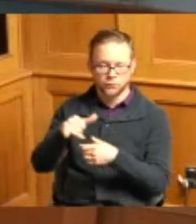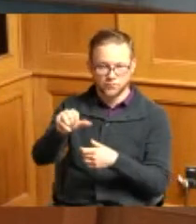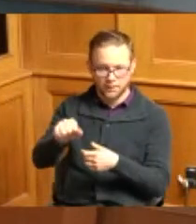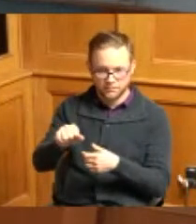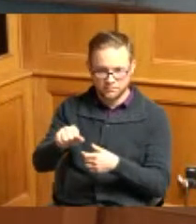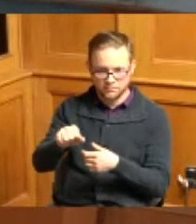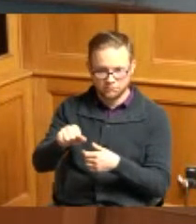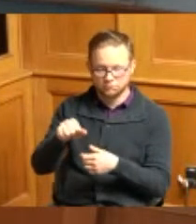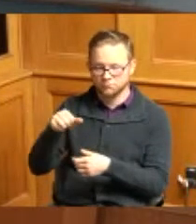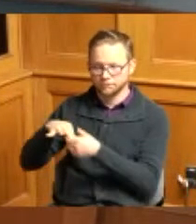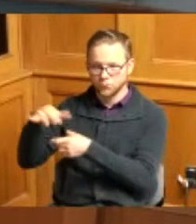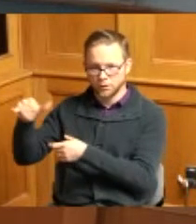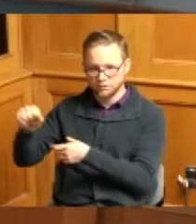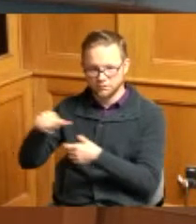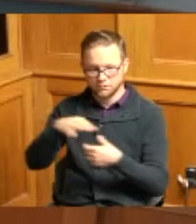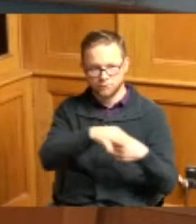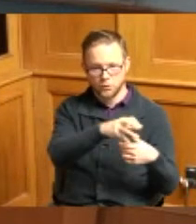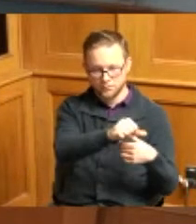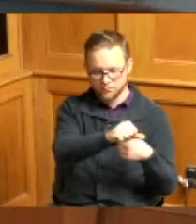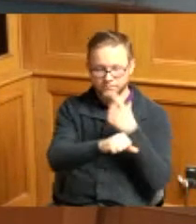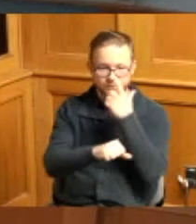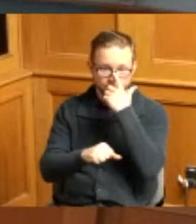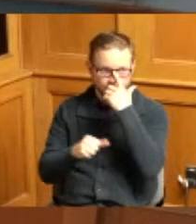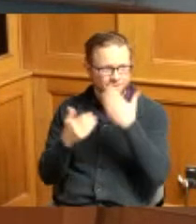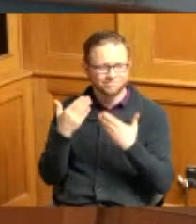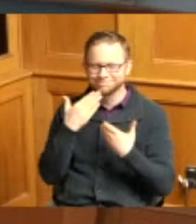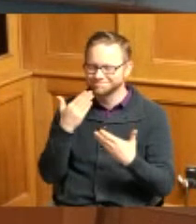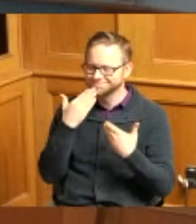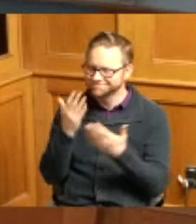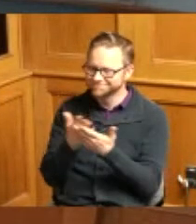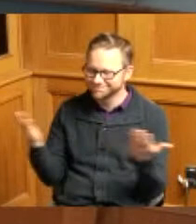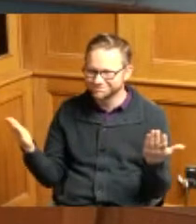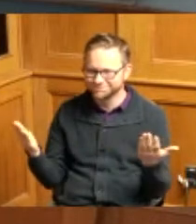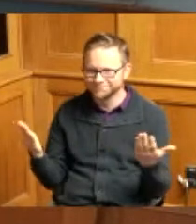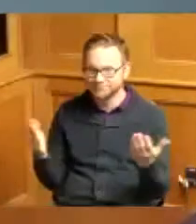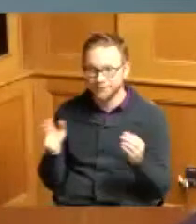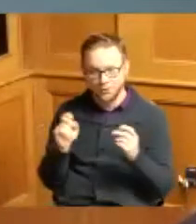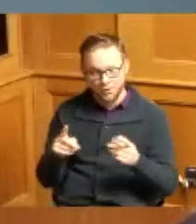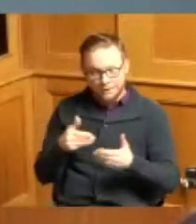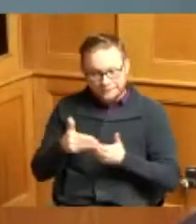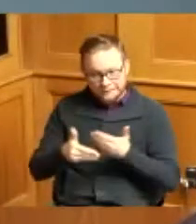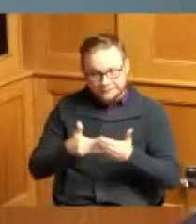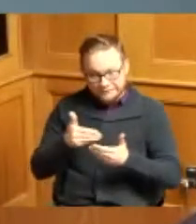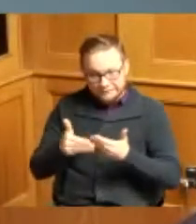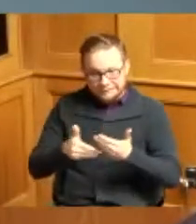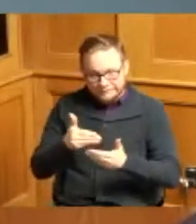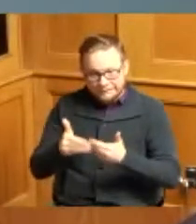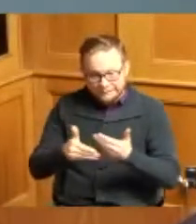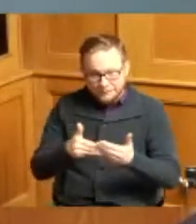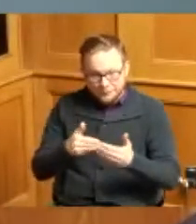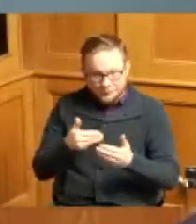Commissioner Driehaus yes thank you so much so we're getting there we're almost full with our